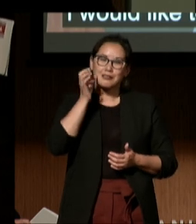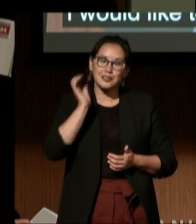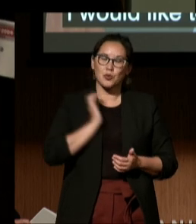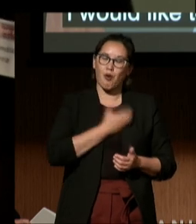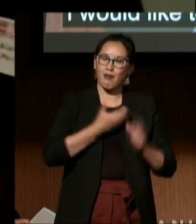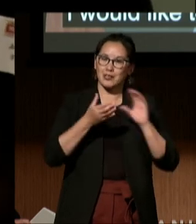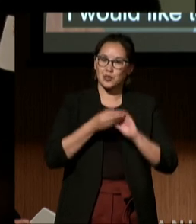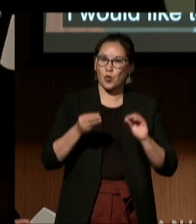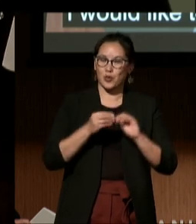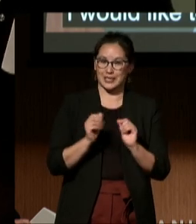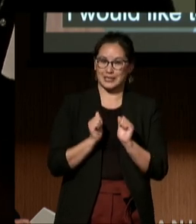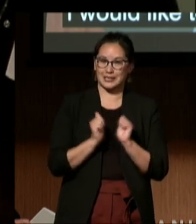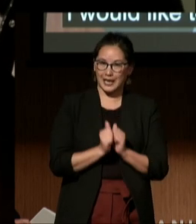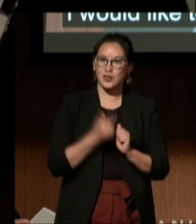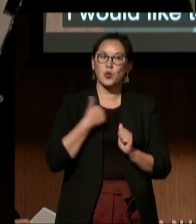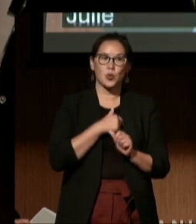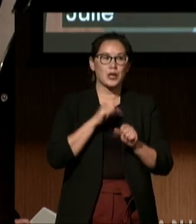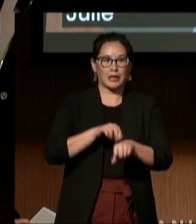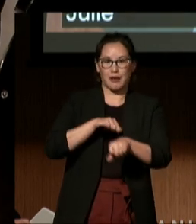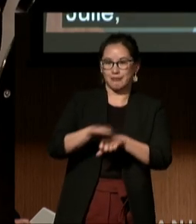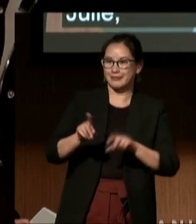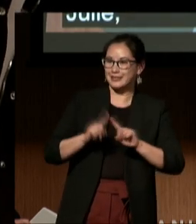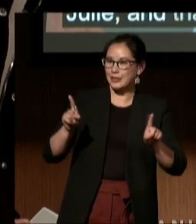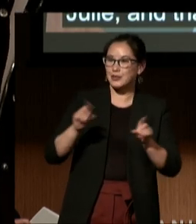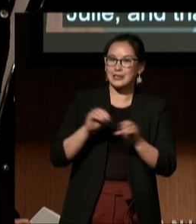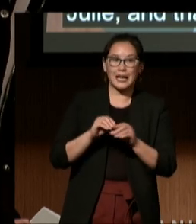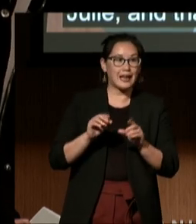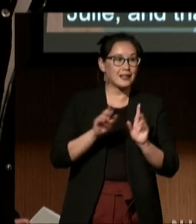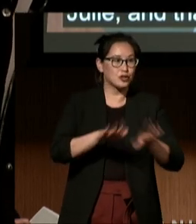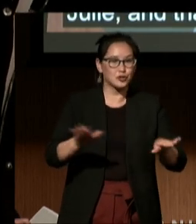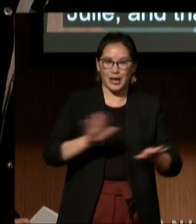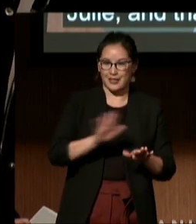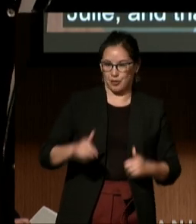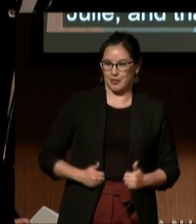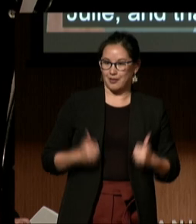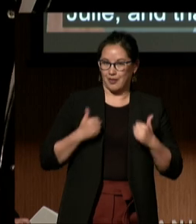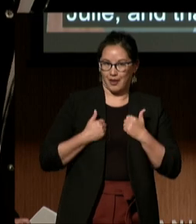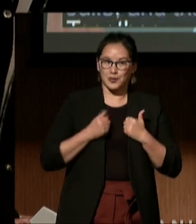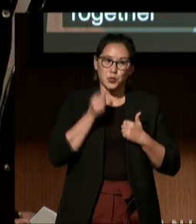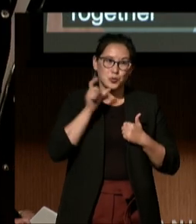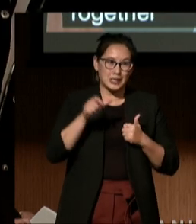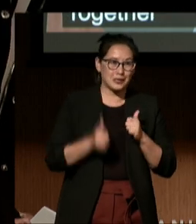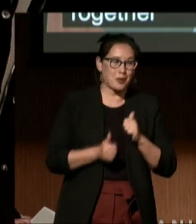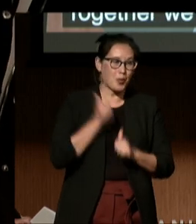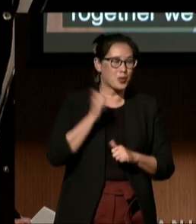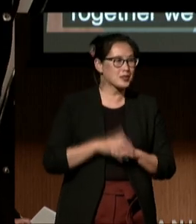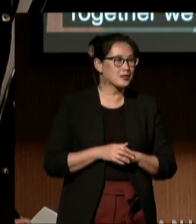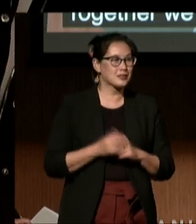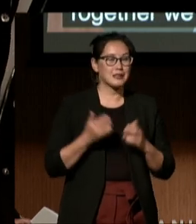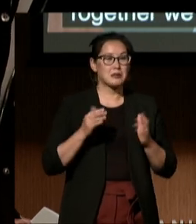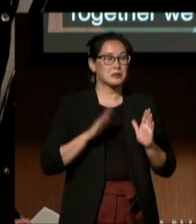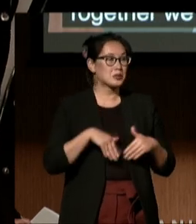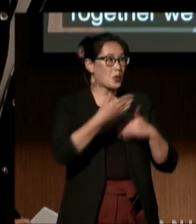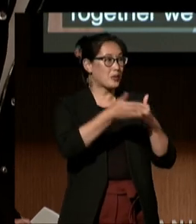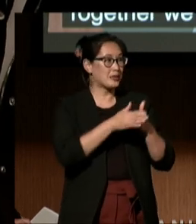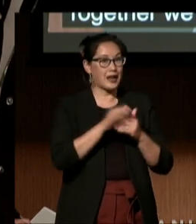Together, we can make a difference in the lives of children who need it most. So next, I'd like to welcome to the stage, Jason,